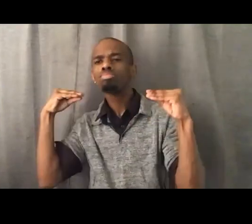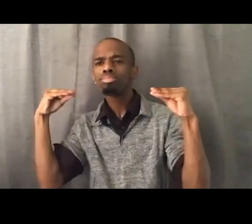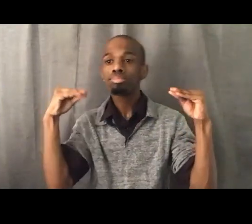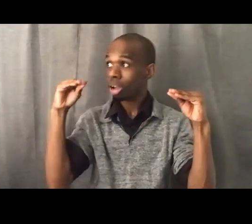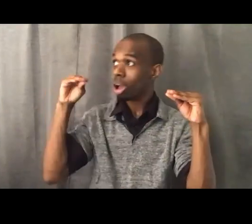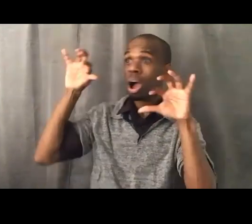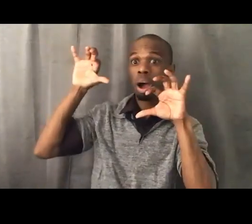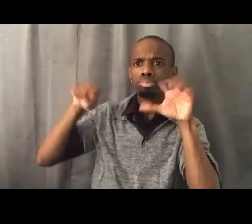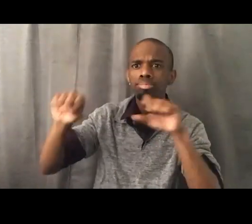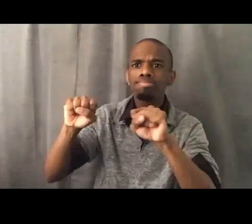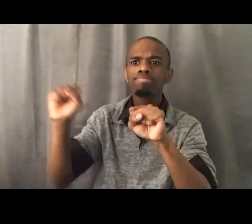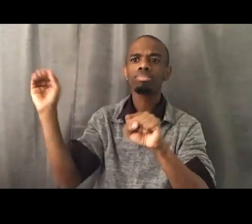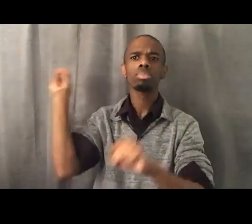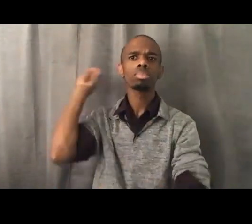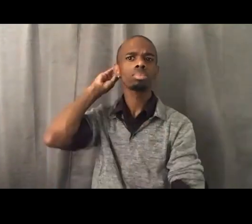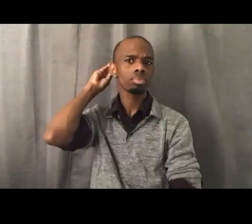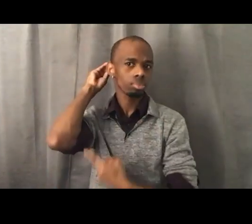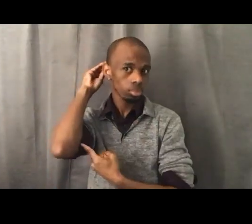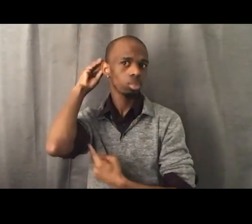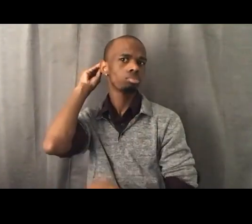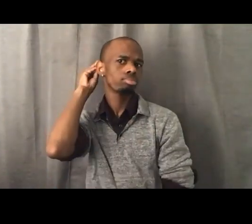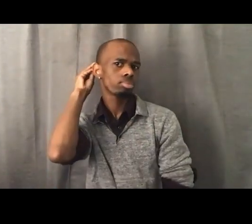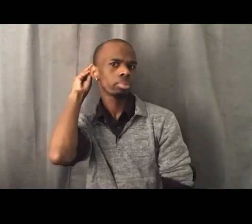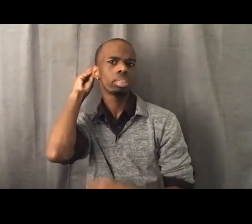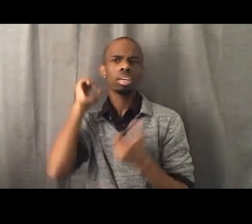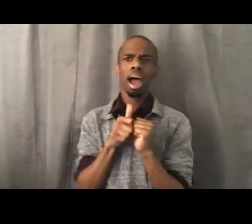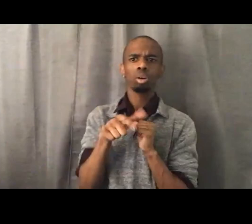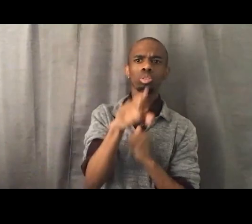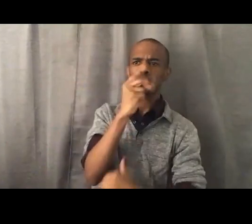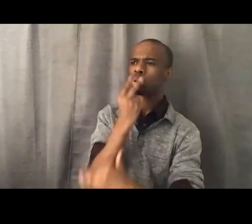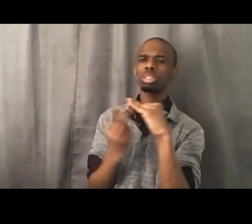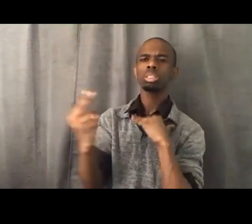how you plan to use your spaces of autonomy, to usher in your vision.